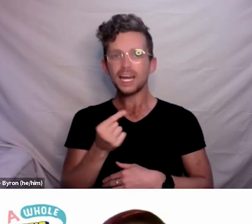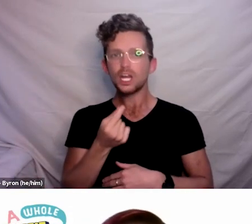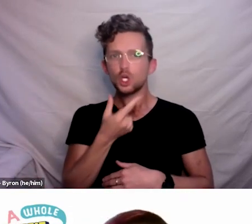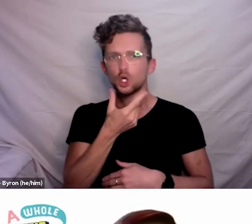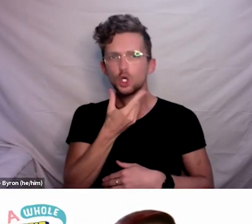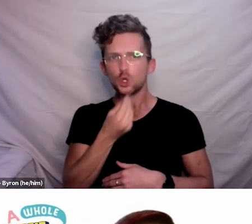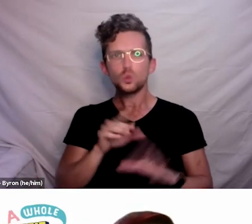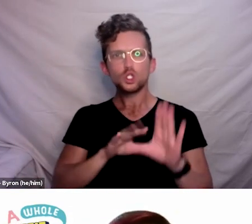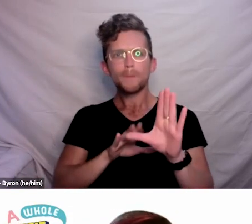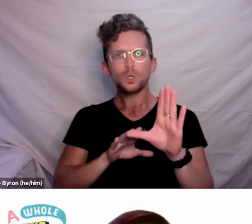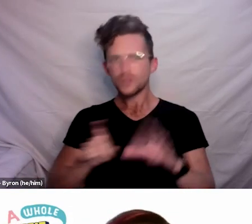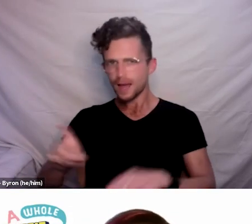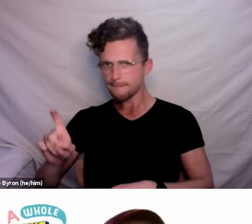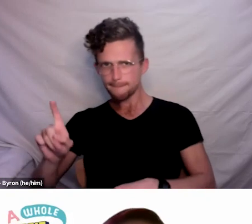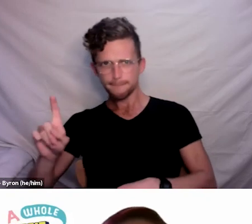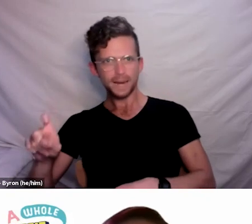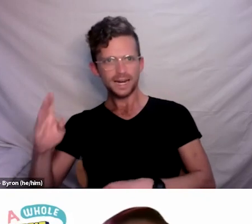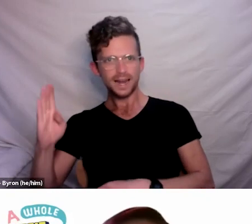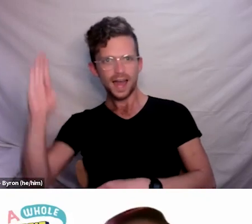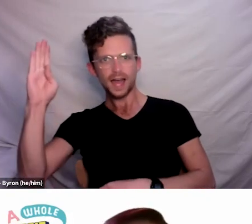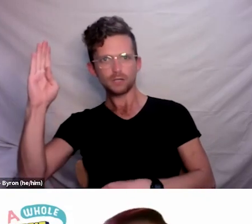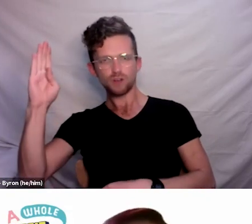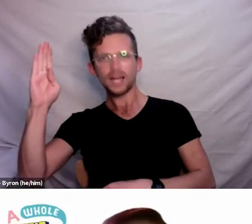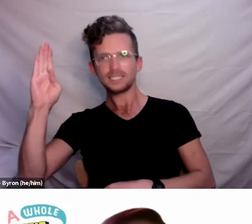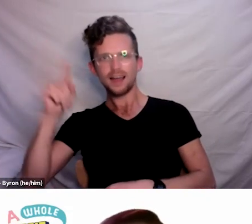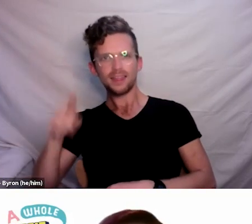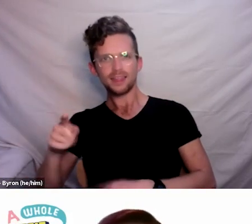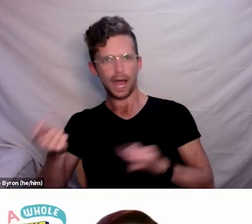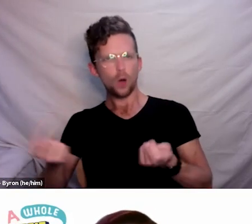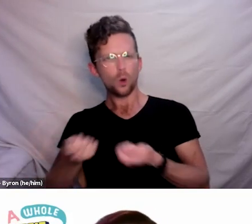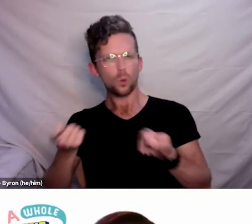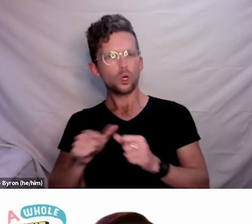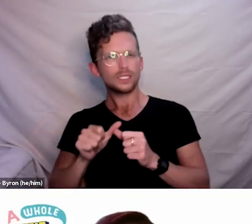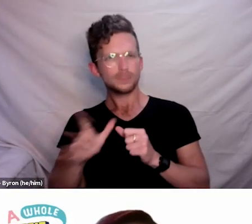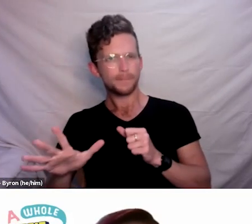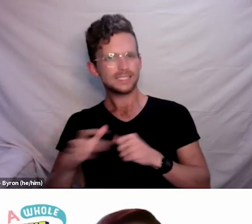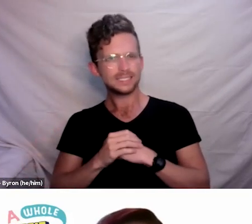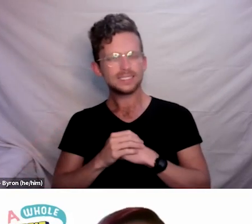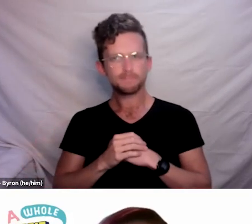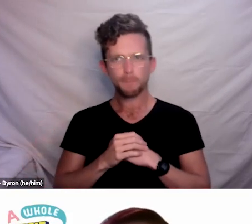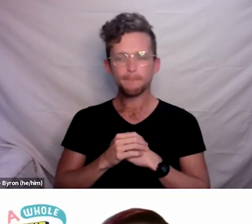but I will scroll through for anyone who’s raised their hand physically.